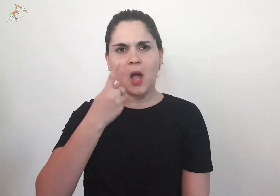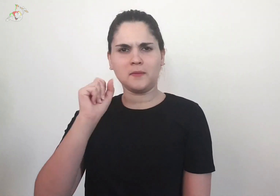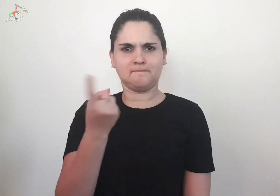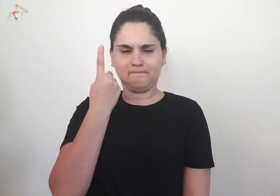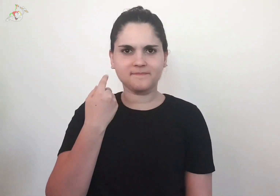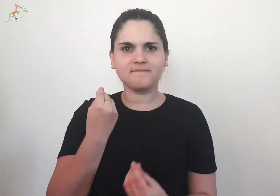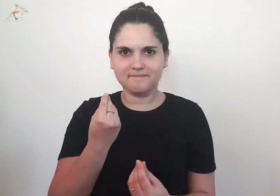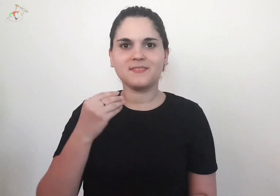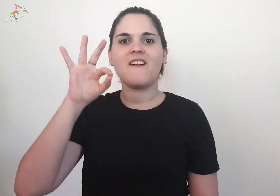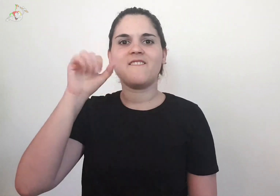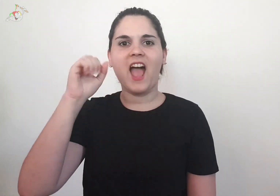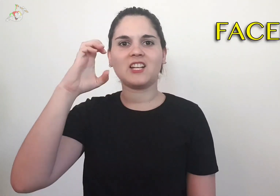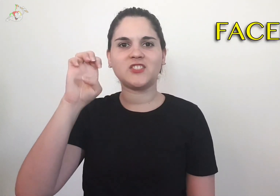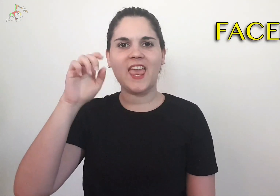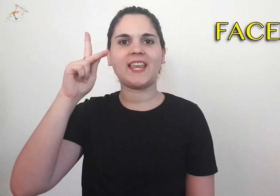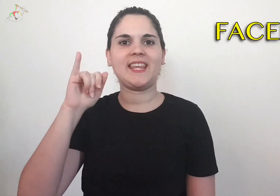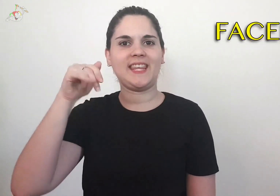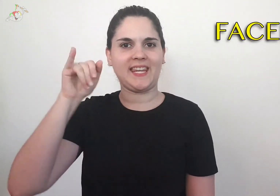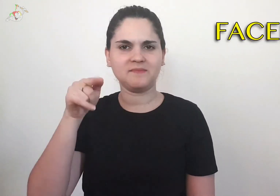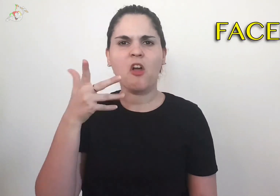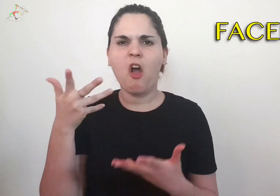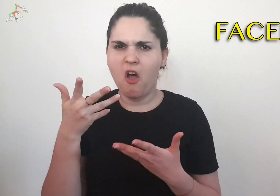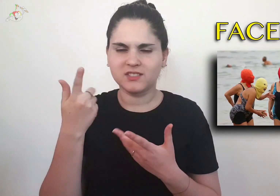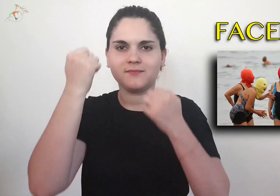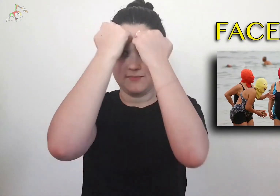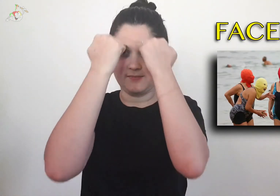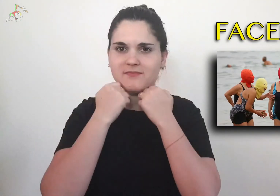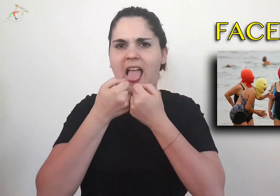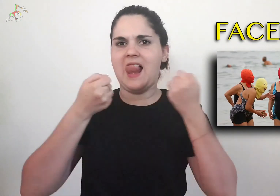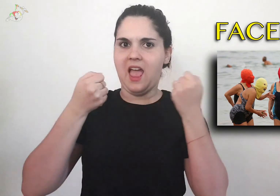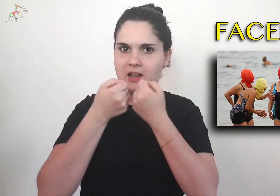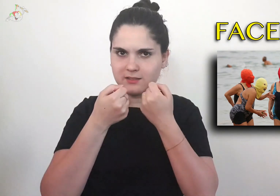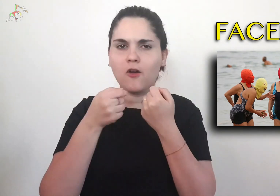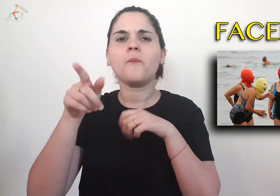There is a peculiarity: facekini. What's this? It is an elastic balaclava